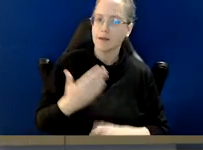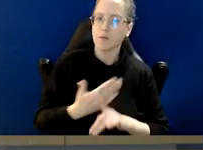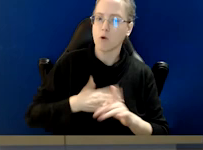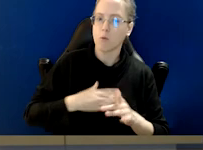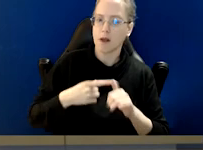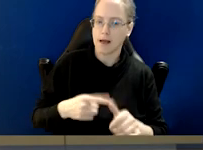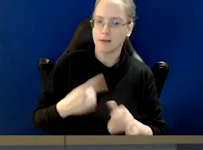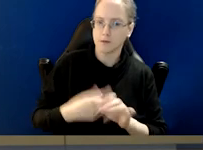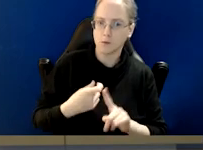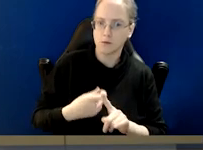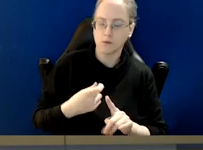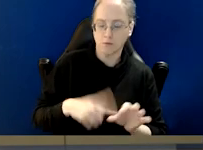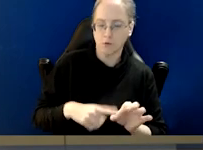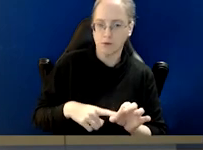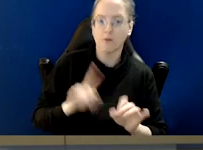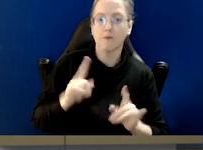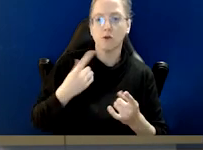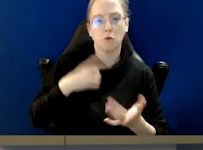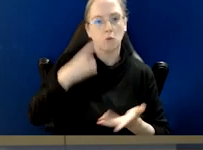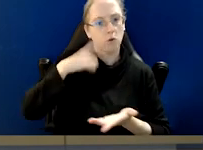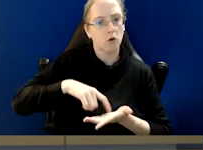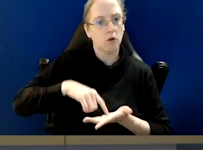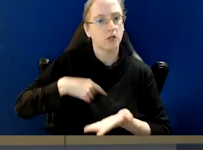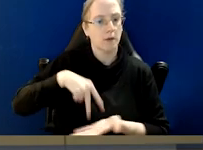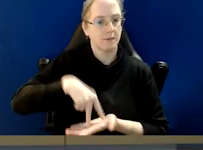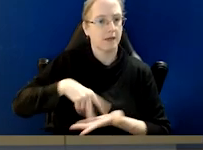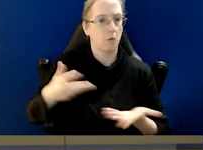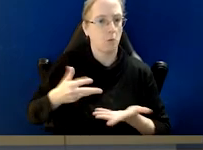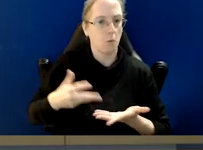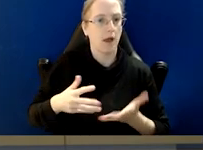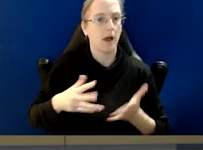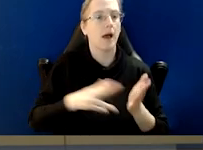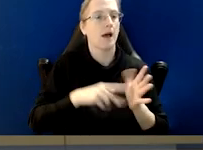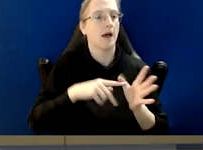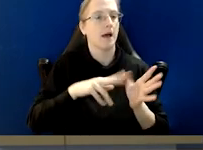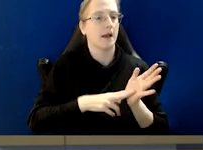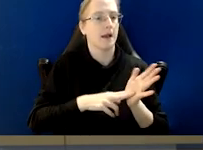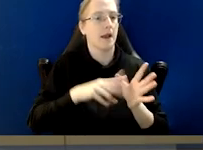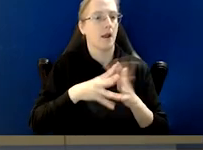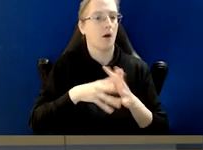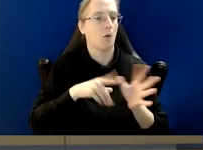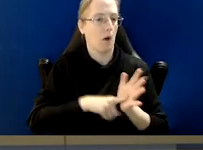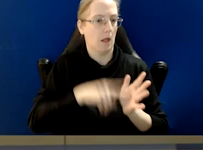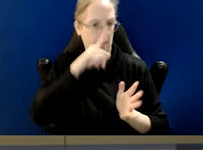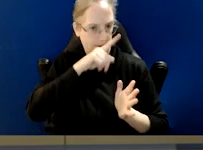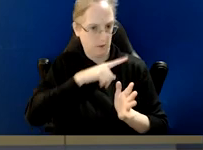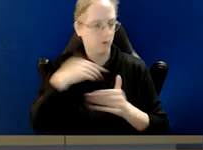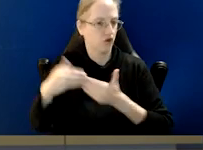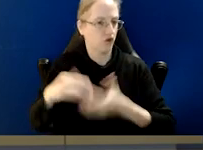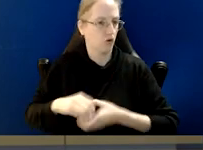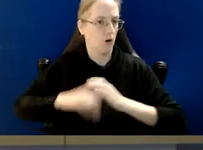Before answering your question, I too would first like to acknowledge that I'm joining you from the land of the Ngunnawal people,